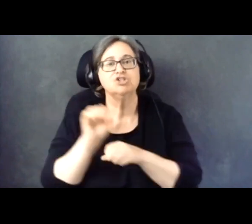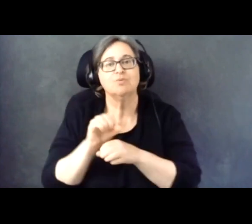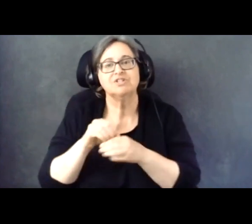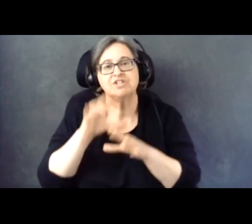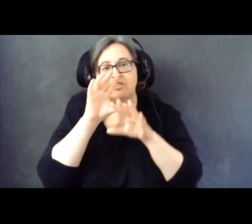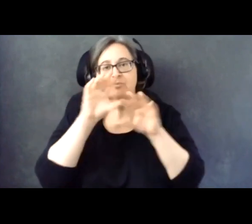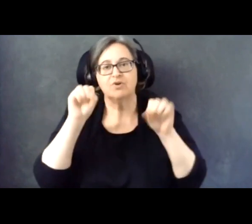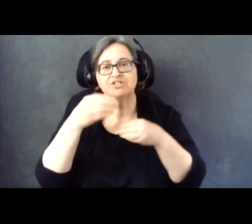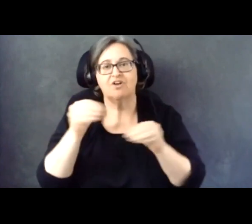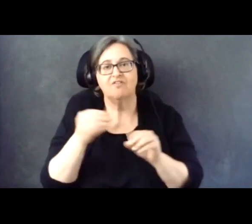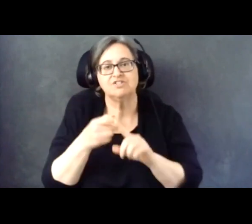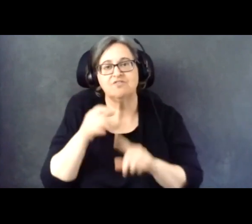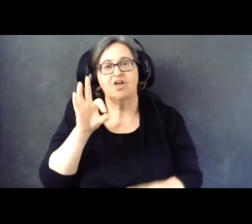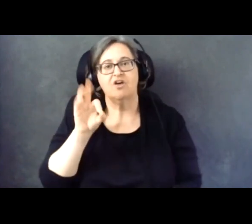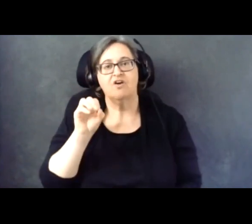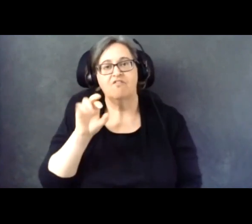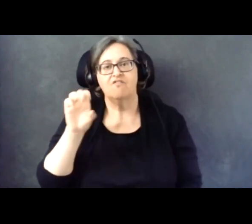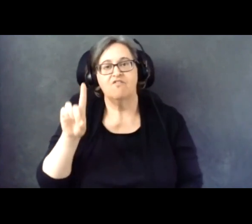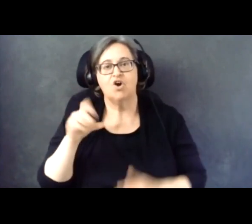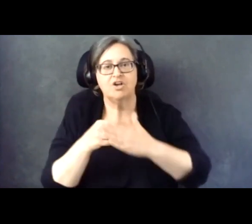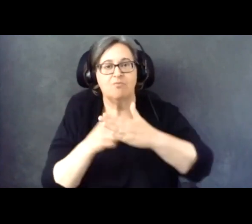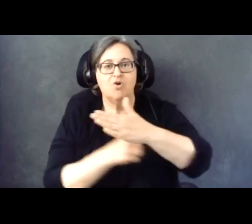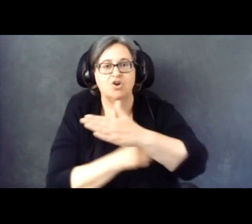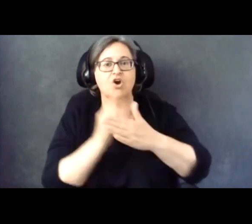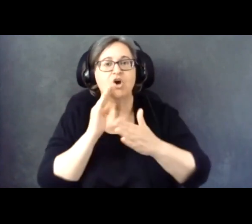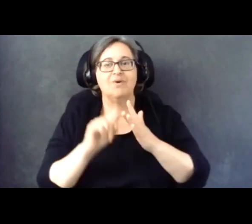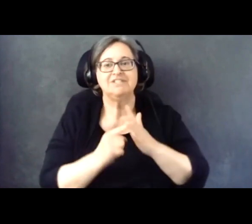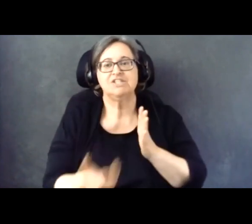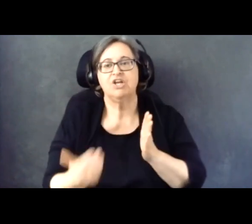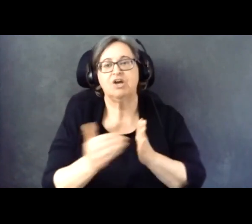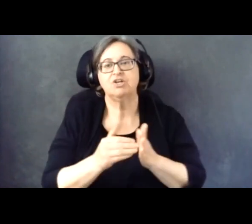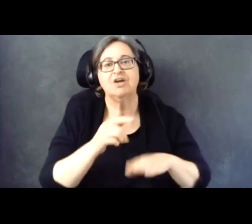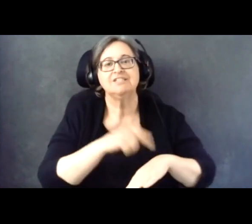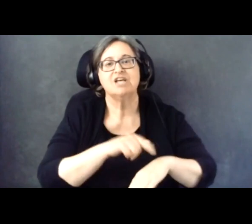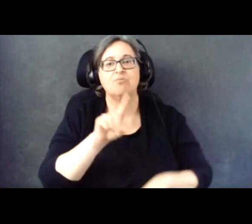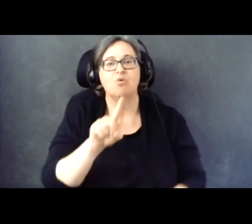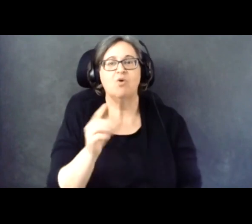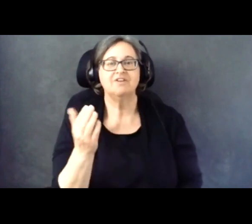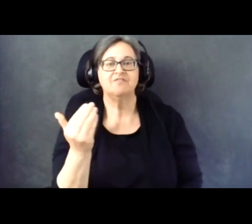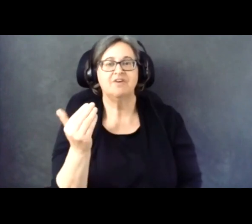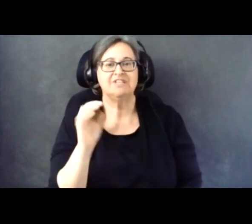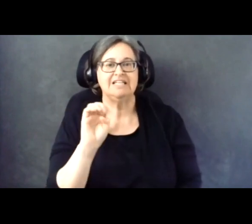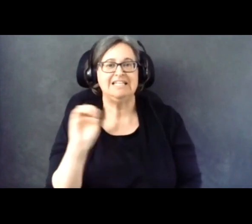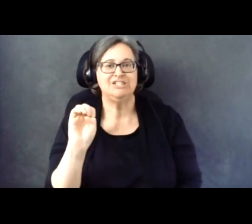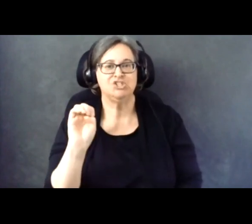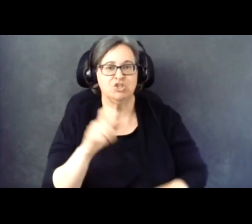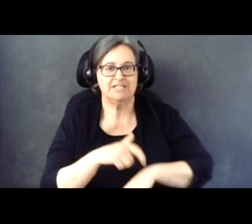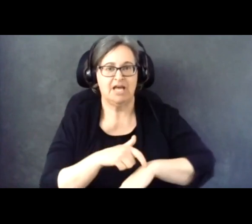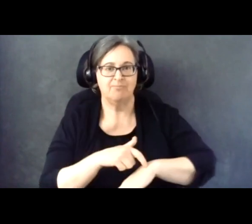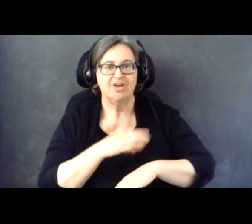We will start our programming again at 1:15 p.m. Eastern. So please enjoy the video.